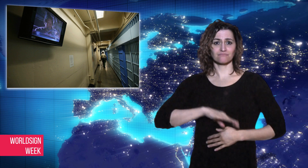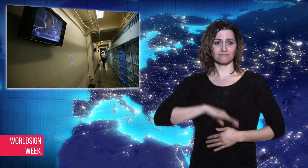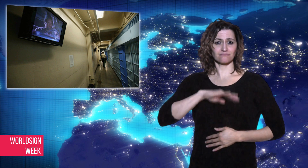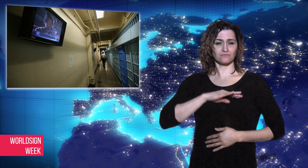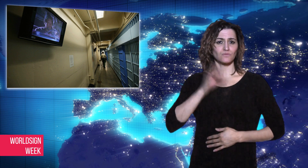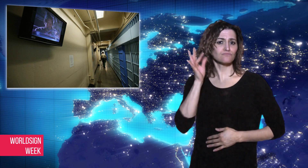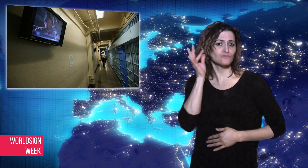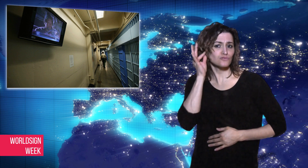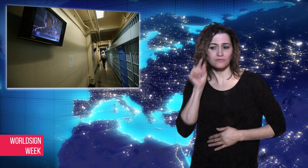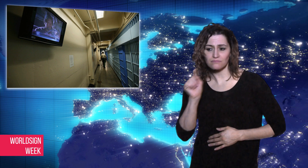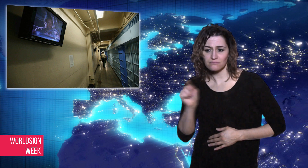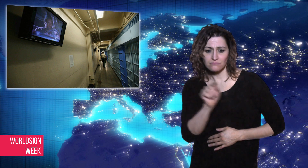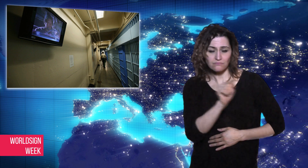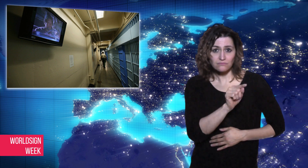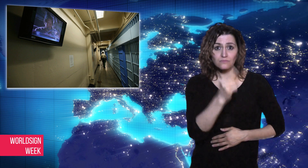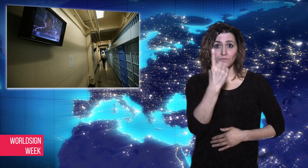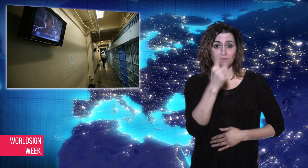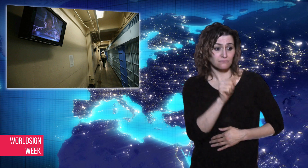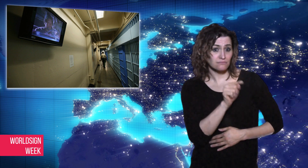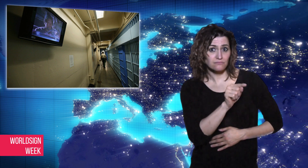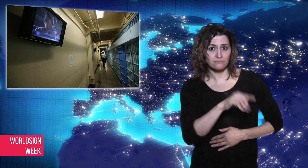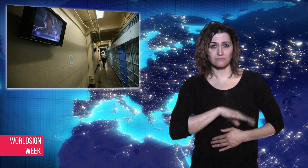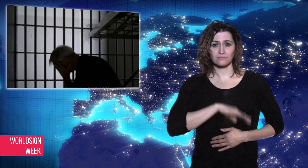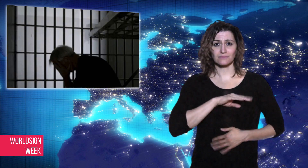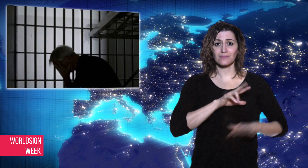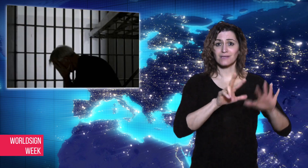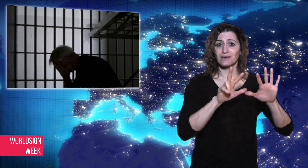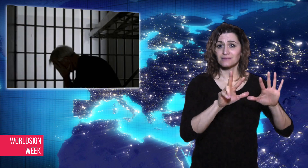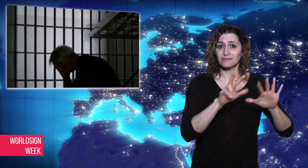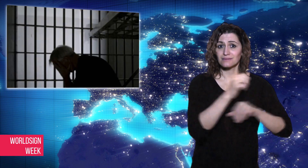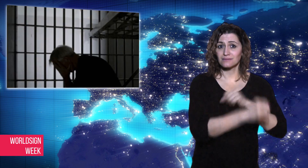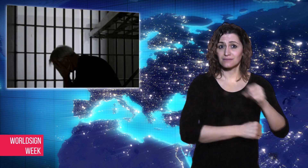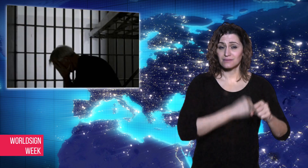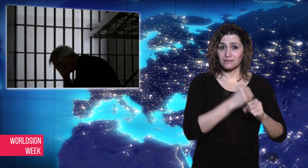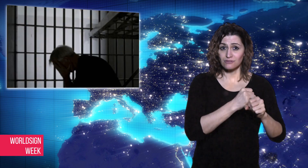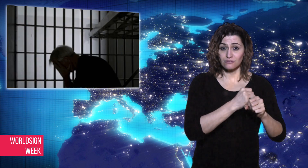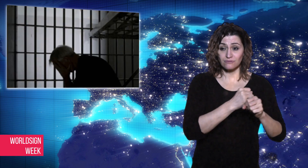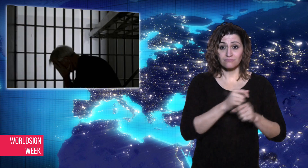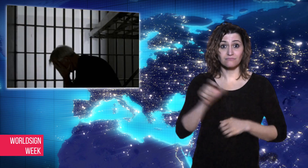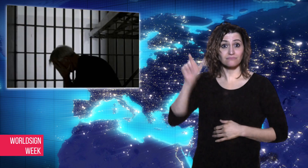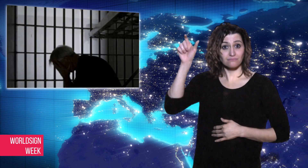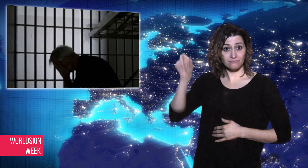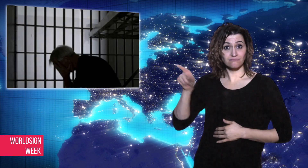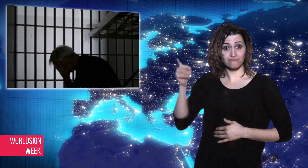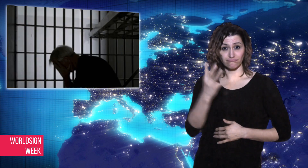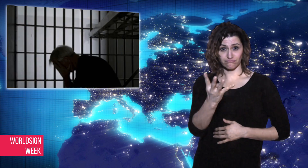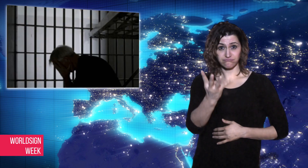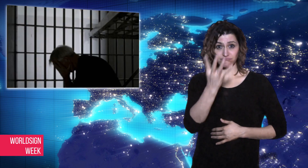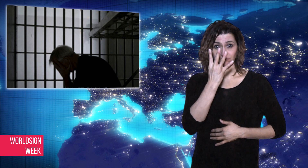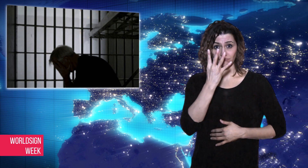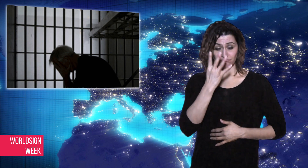18 years. The decision was made after